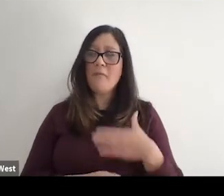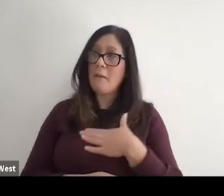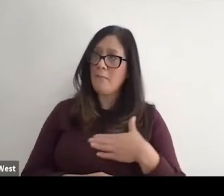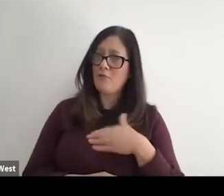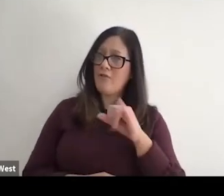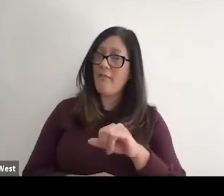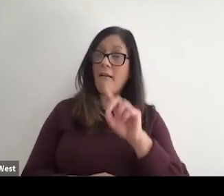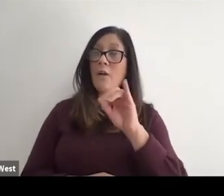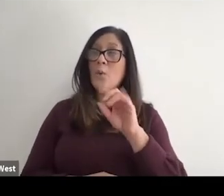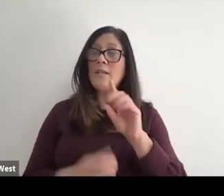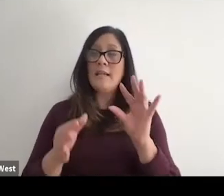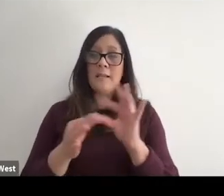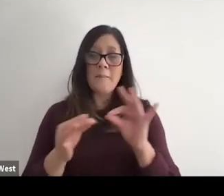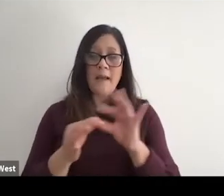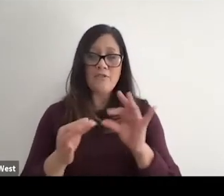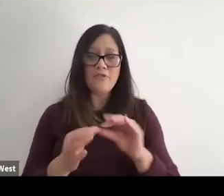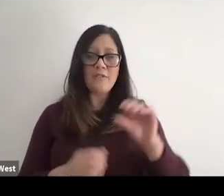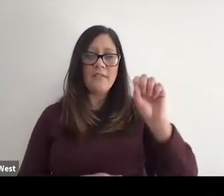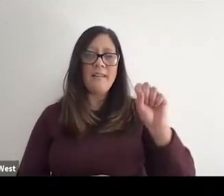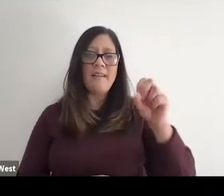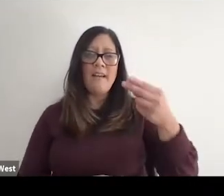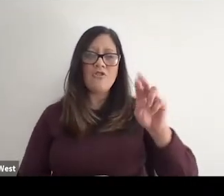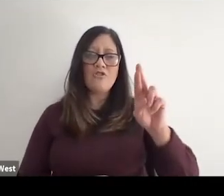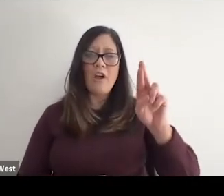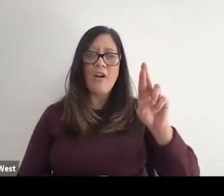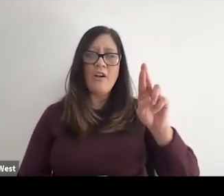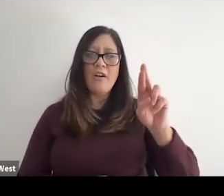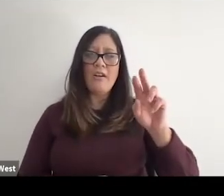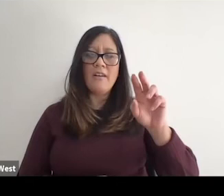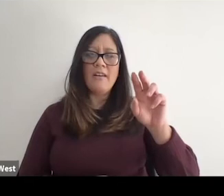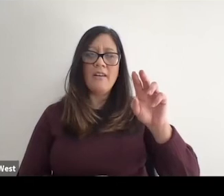Appreciate that you did mention the fact that Sherry blow it was going to be on the panel and then